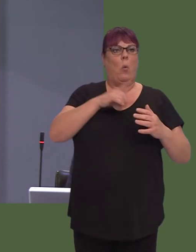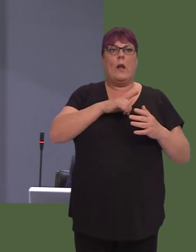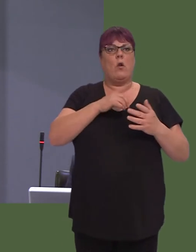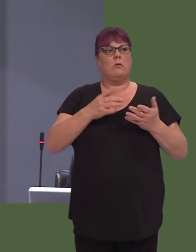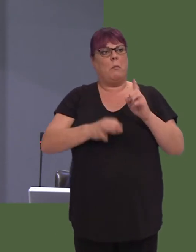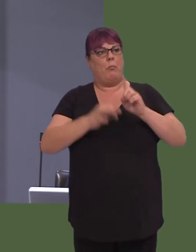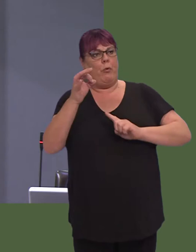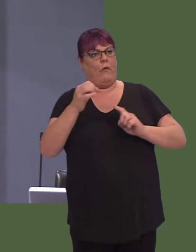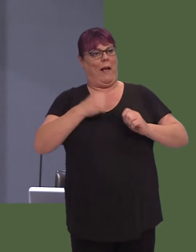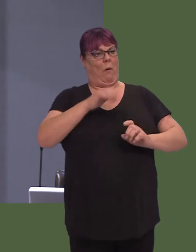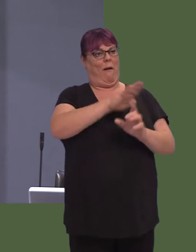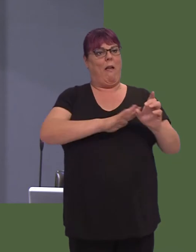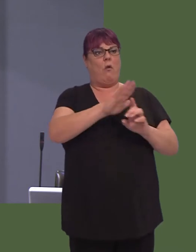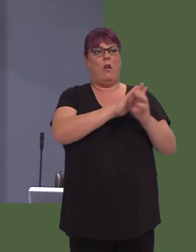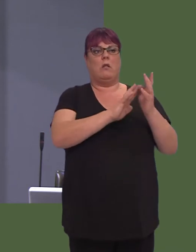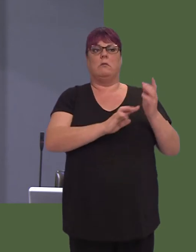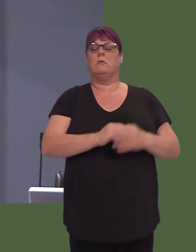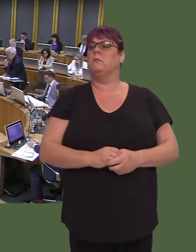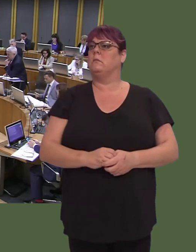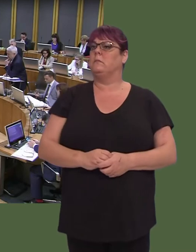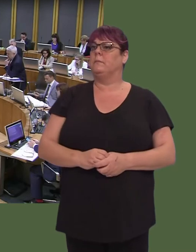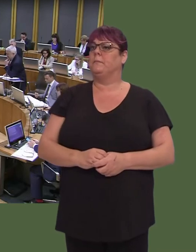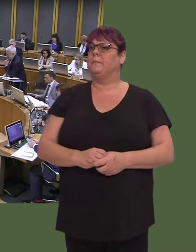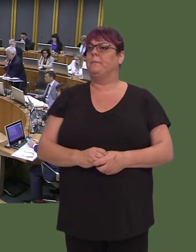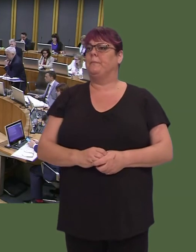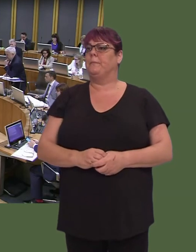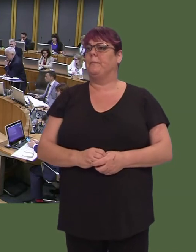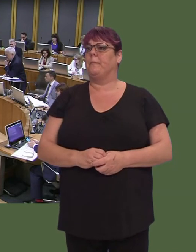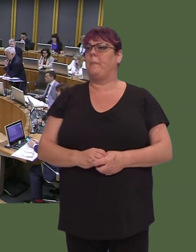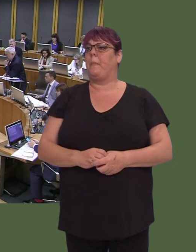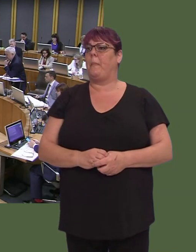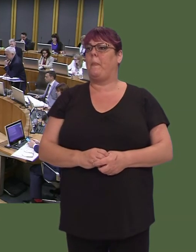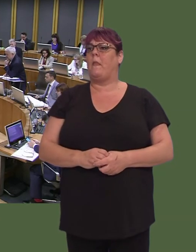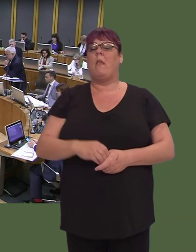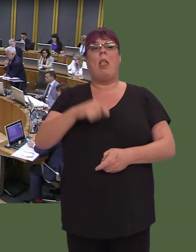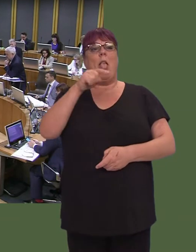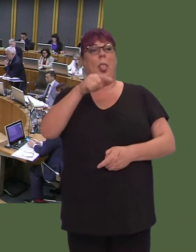Carwyn Jones AM: First of all, what she's talking about is a capital project, the M4,